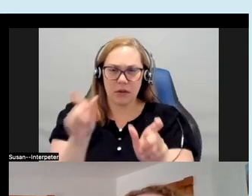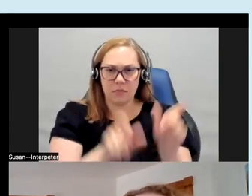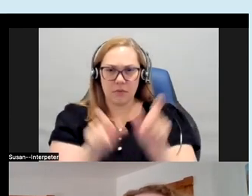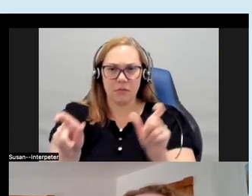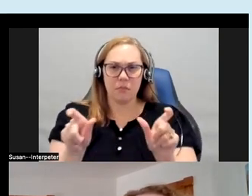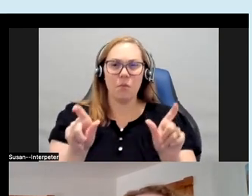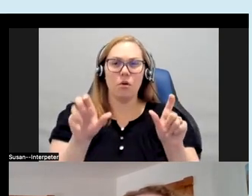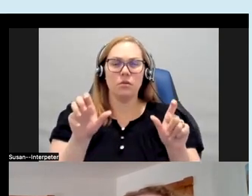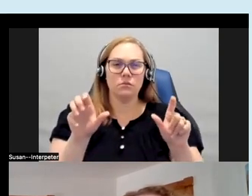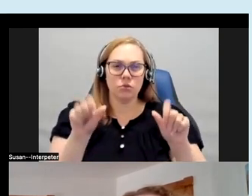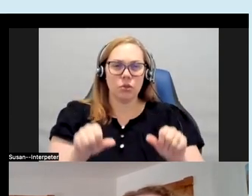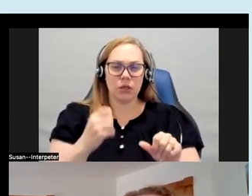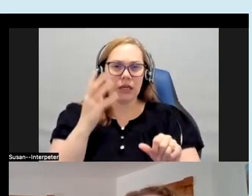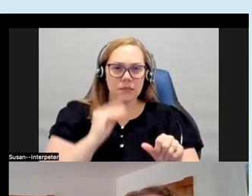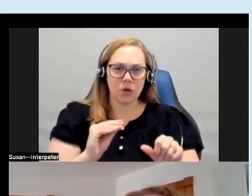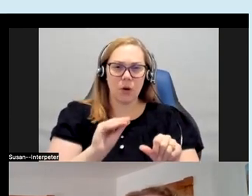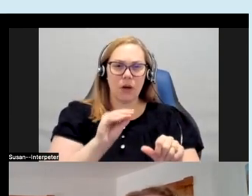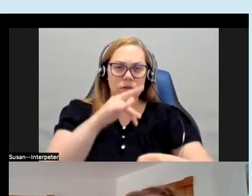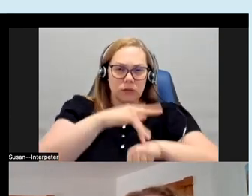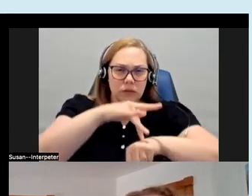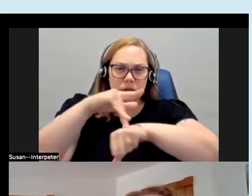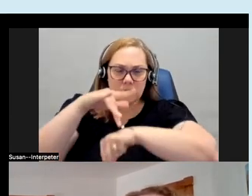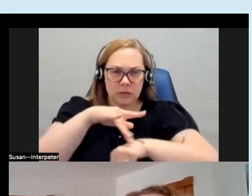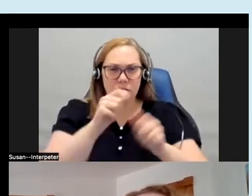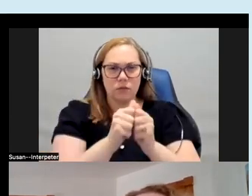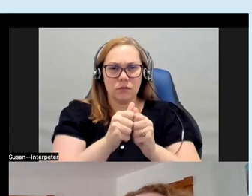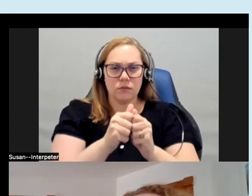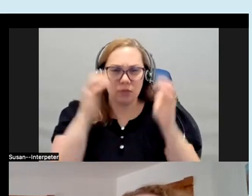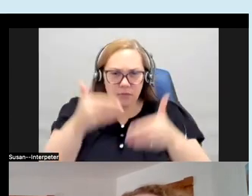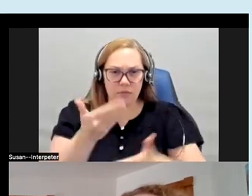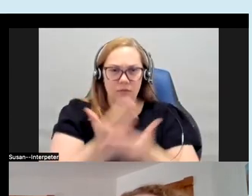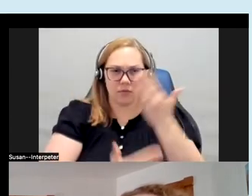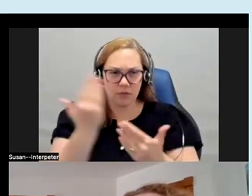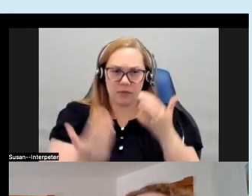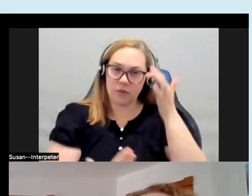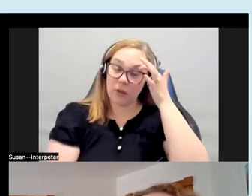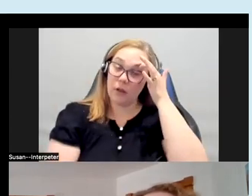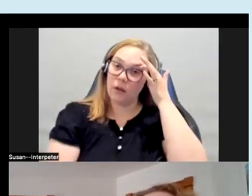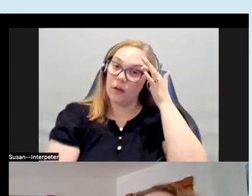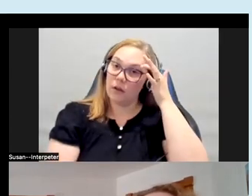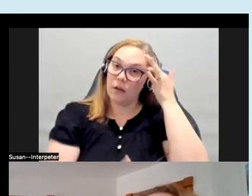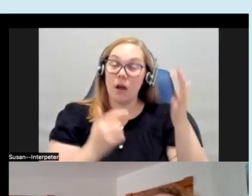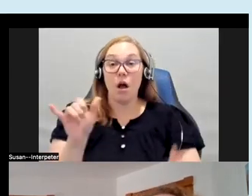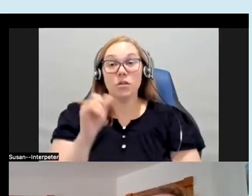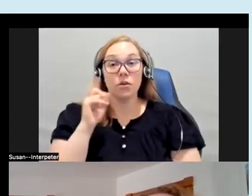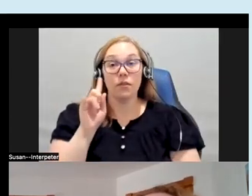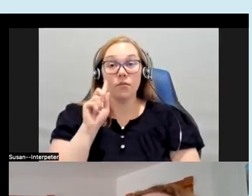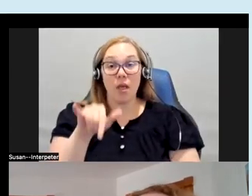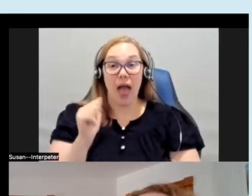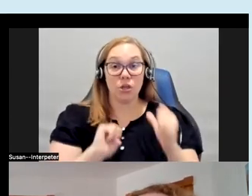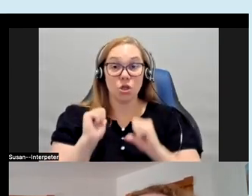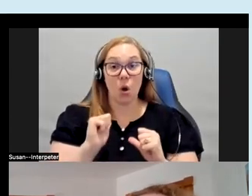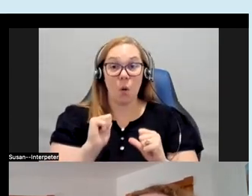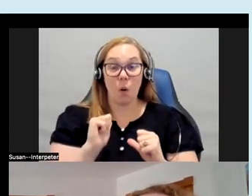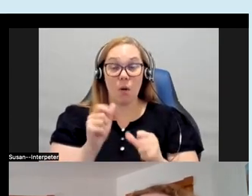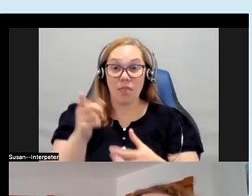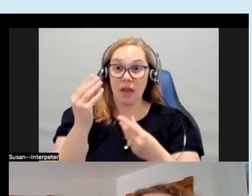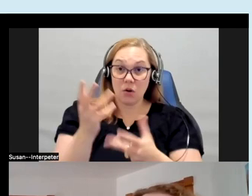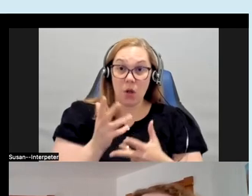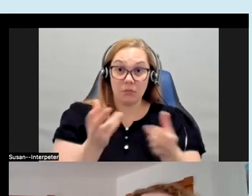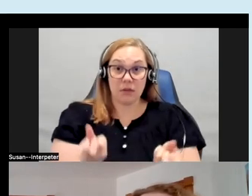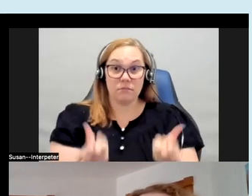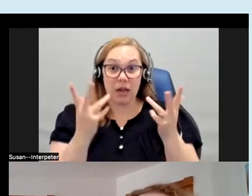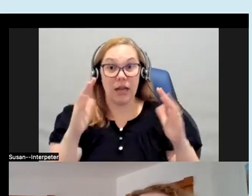hands for this show also I'll add that um I was told a lot of children visited the gallery